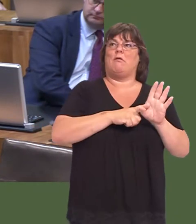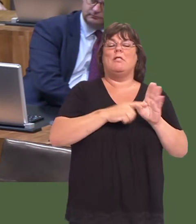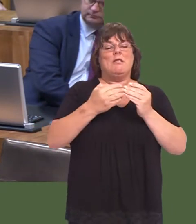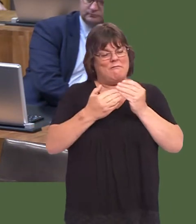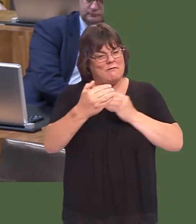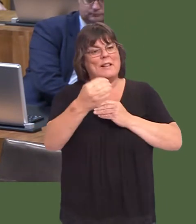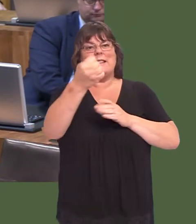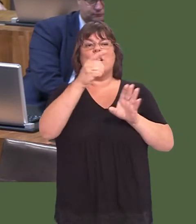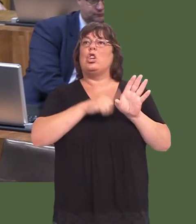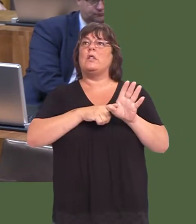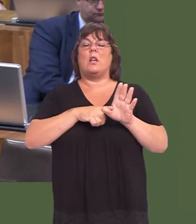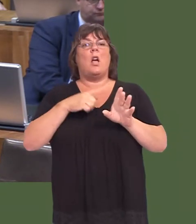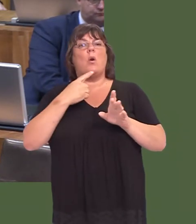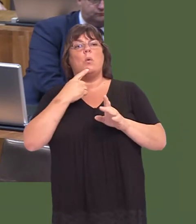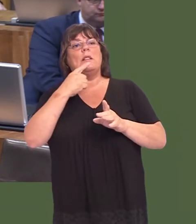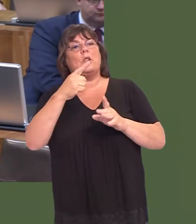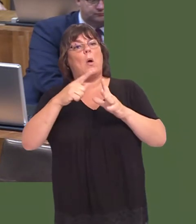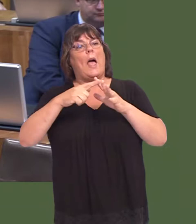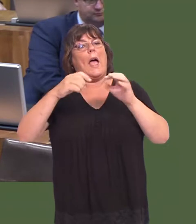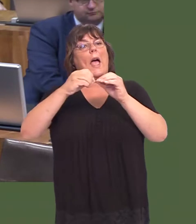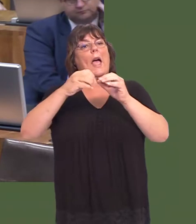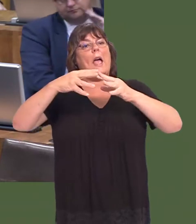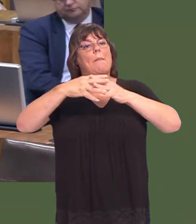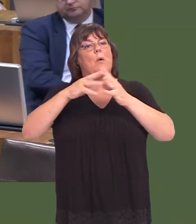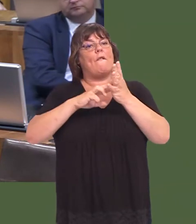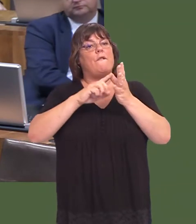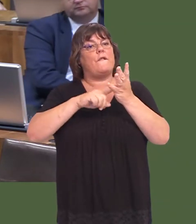That is the commitment that we make to Ebbw Vale to bring the jobs to the technology park,